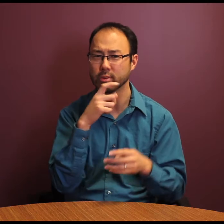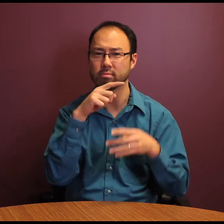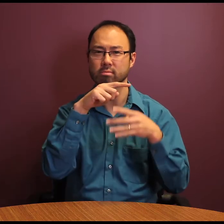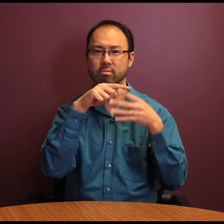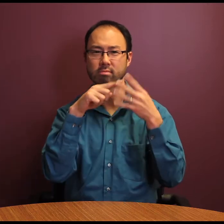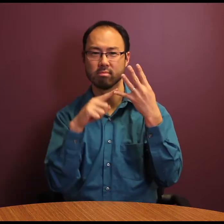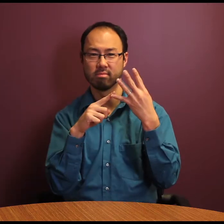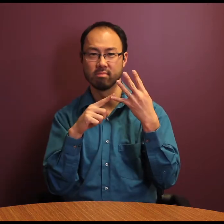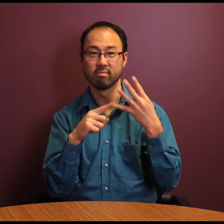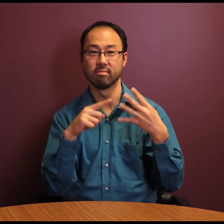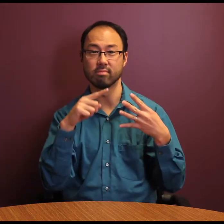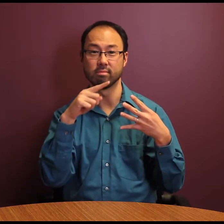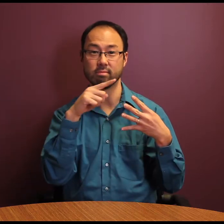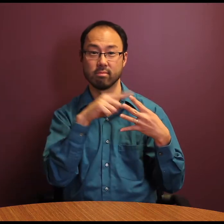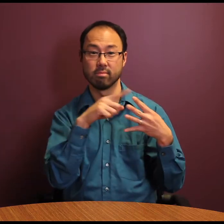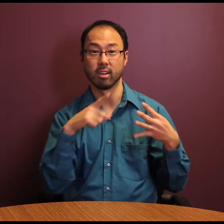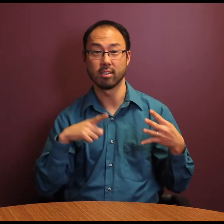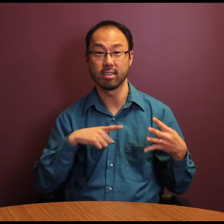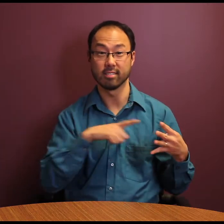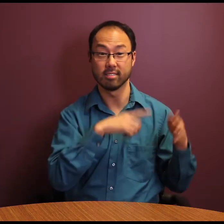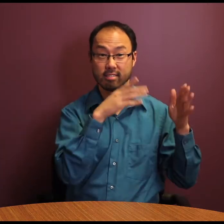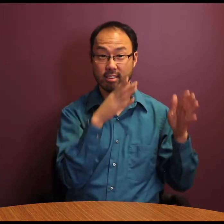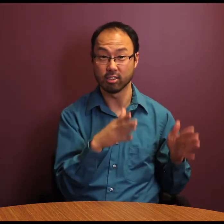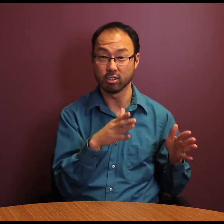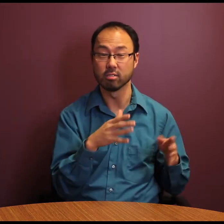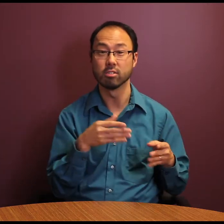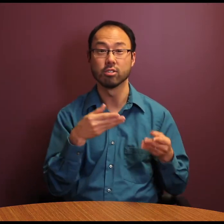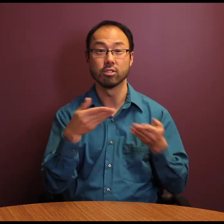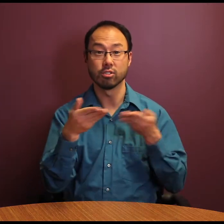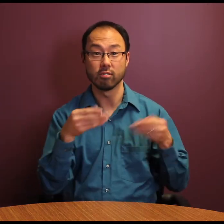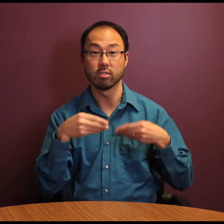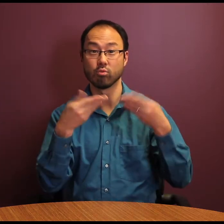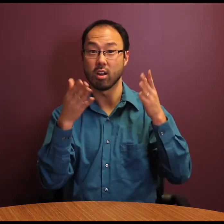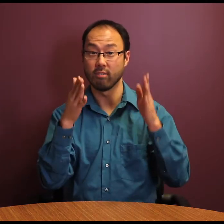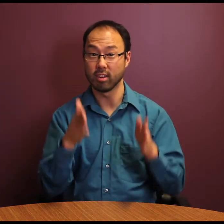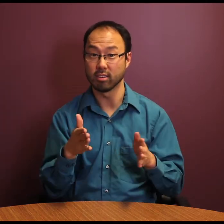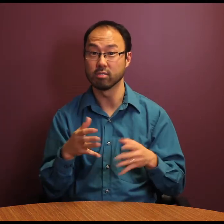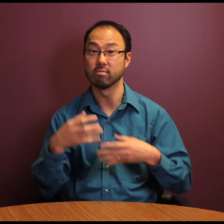Annual awards will be given in recognition of legislators, service providers, advocates,